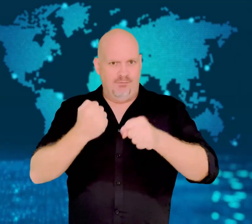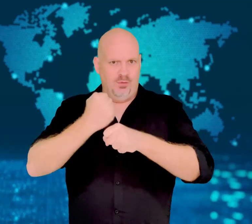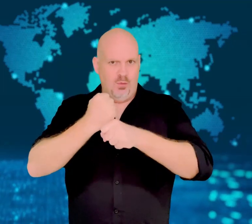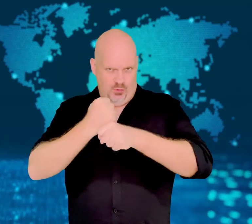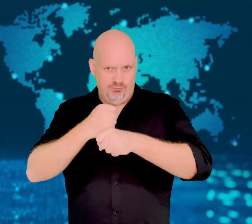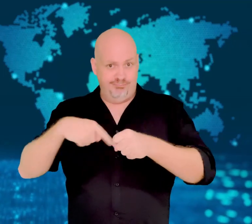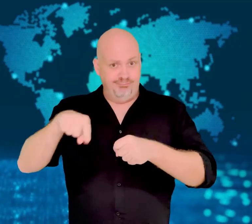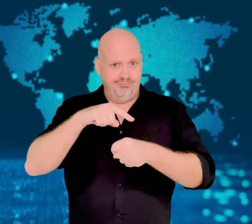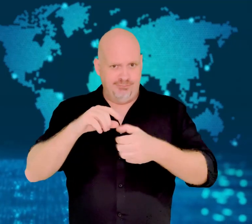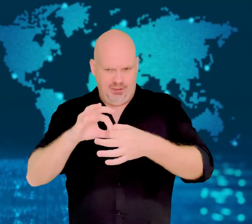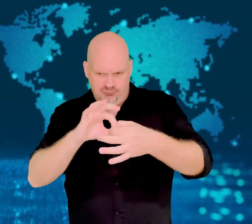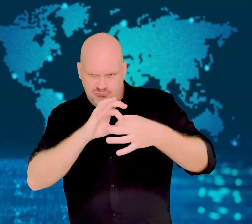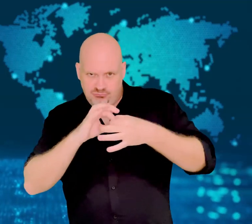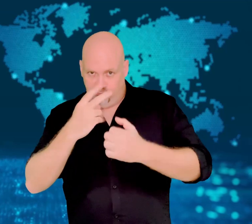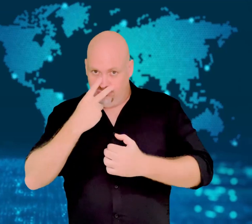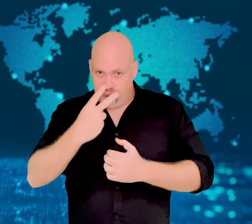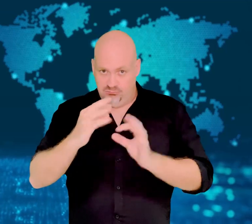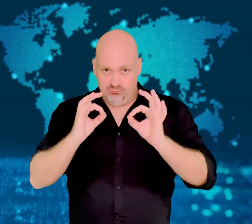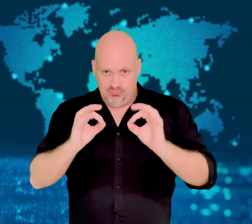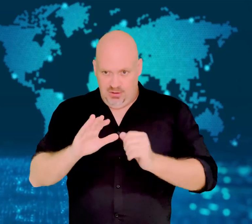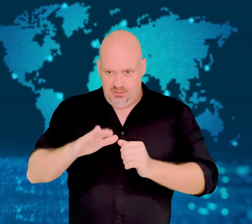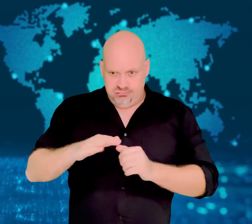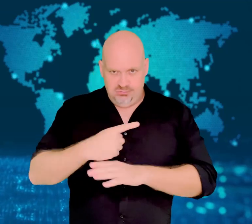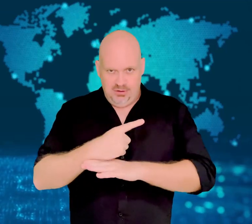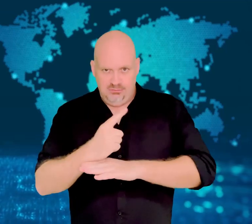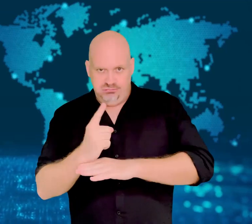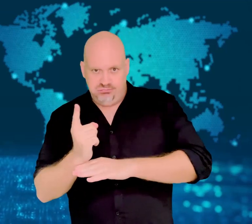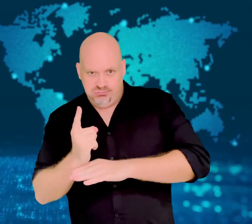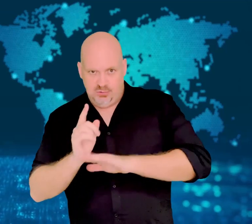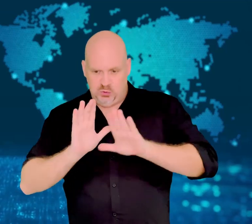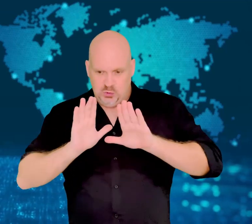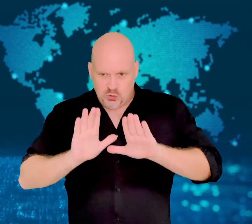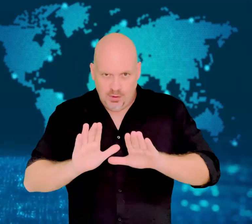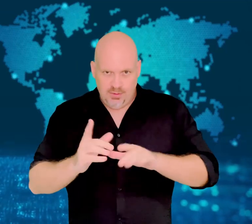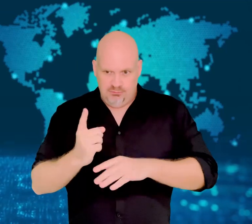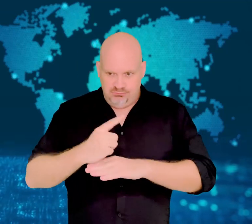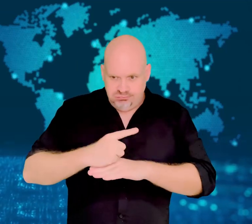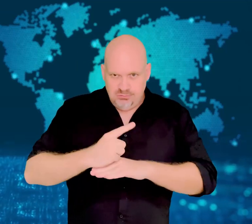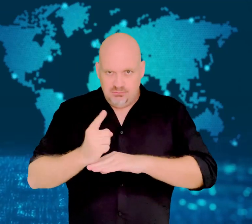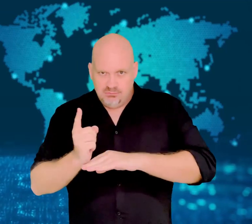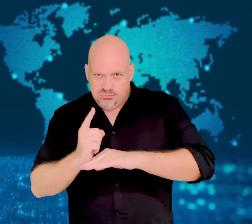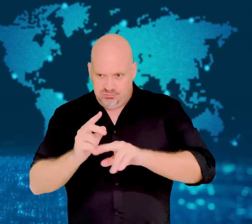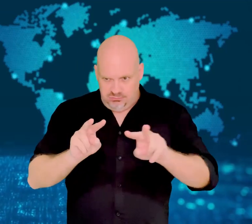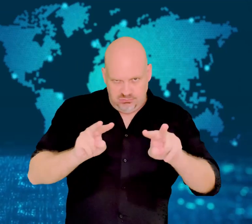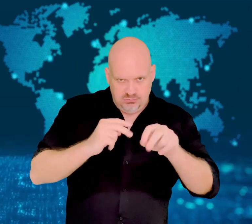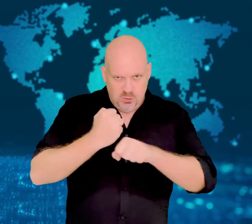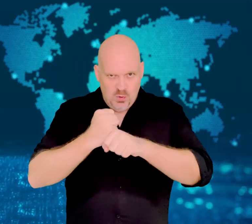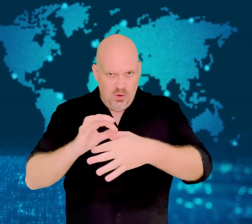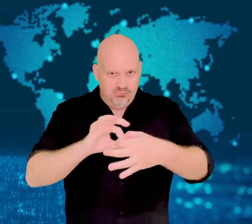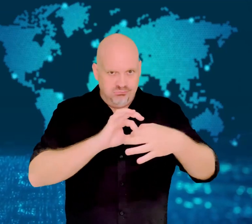it was accelerating and braking as commanded.